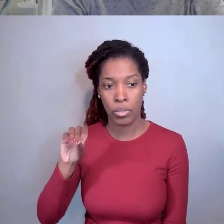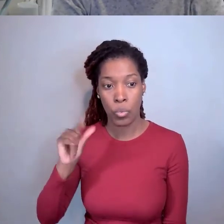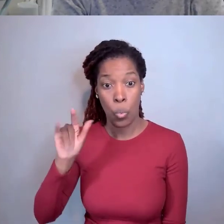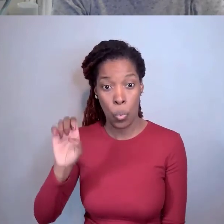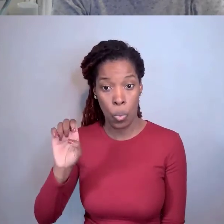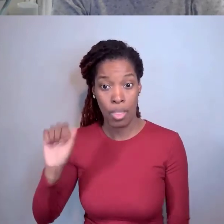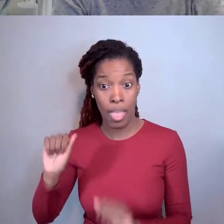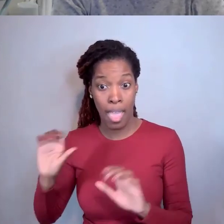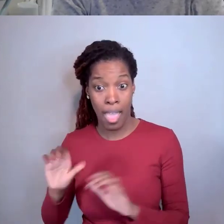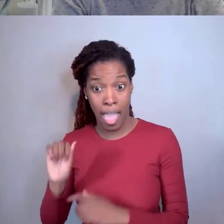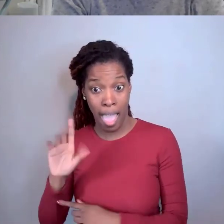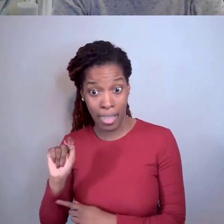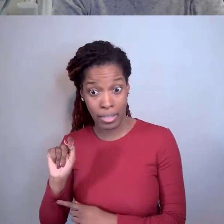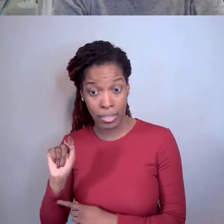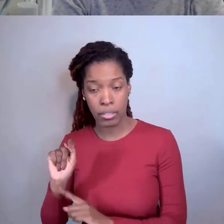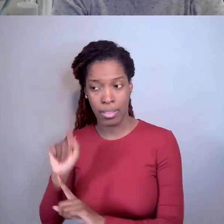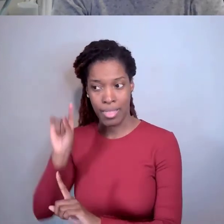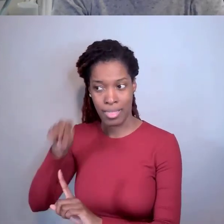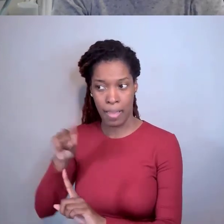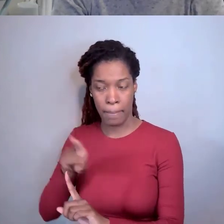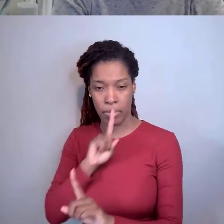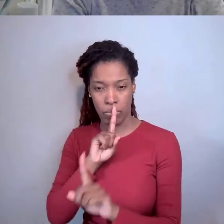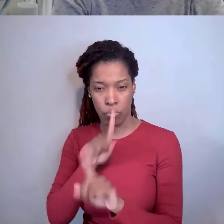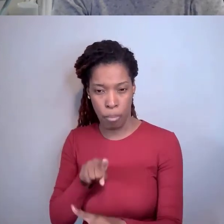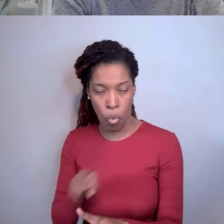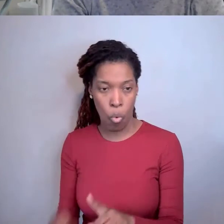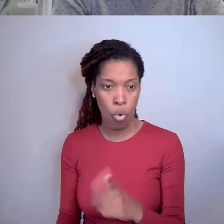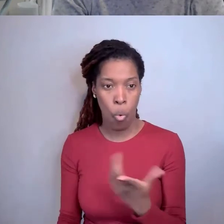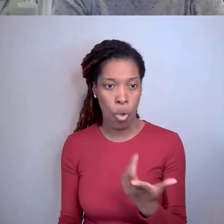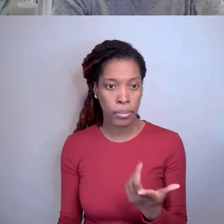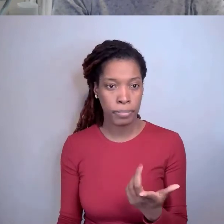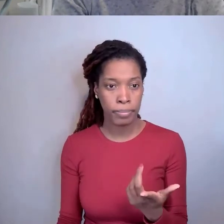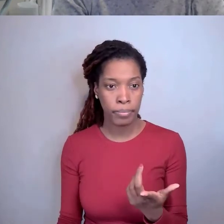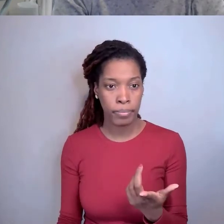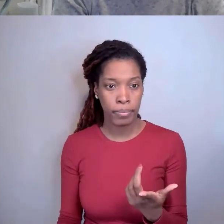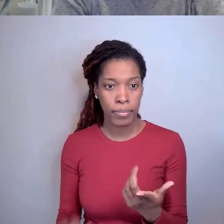or needs to be stated in all patent applications.